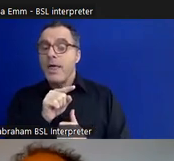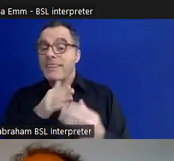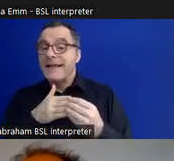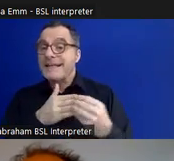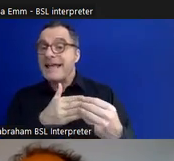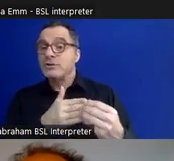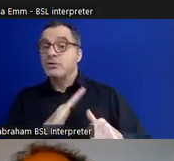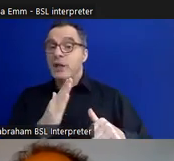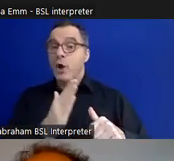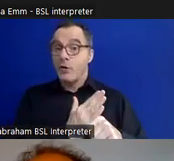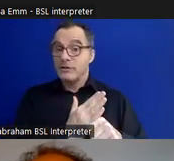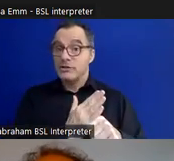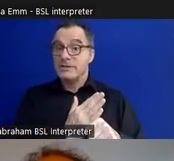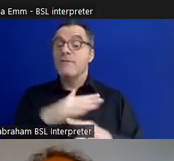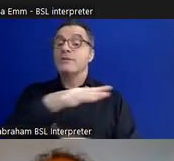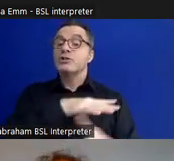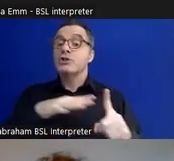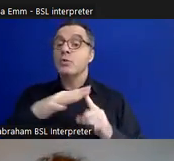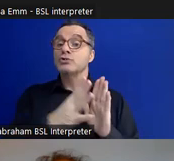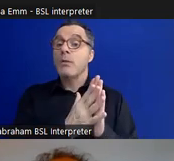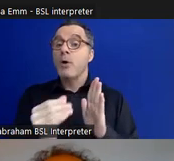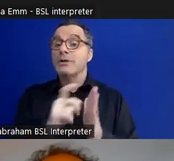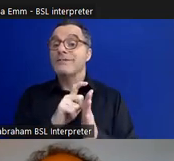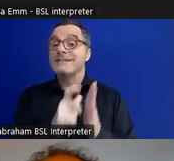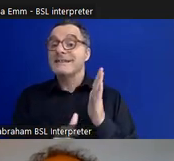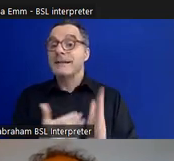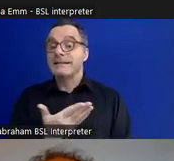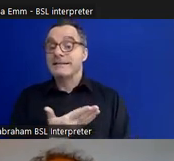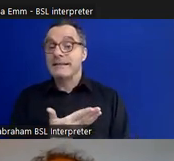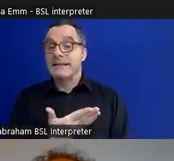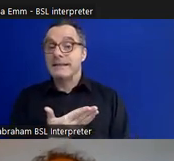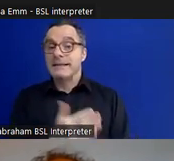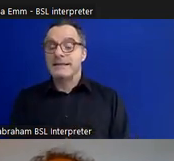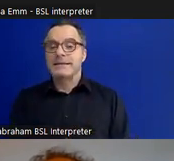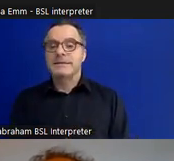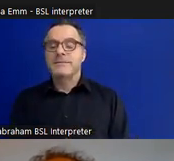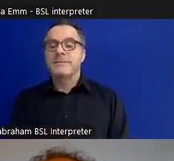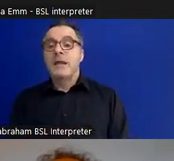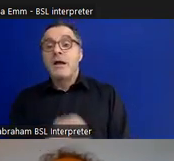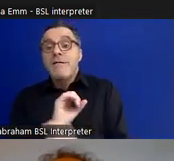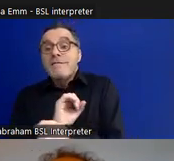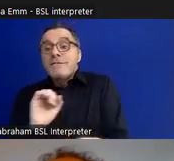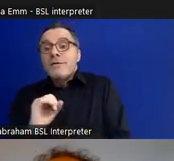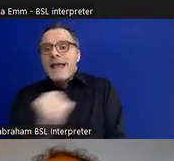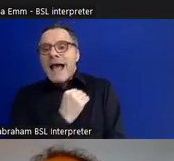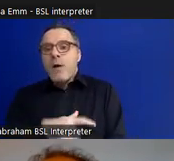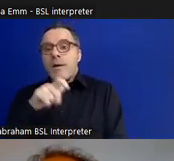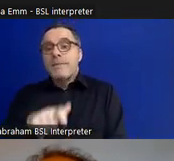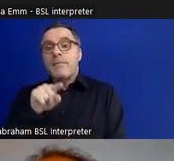Model of Disability'. So, the 'Free our people' section was probably the most archive-based